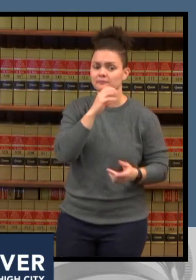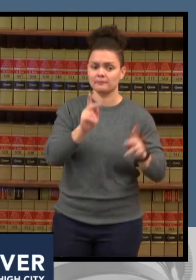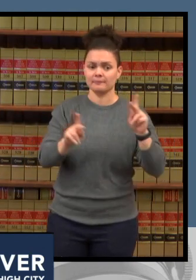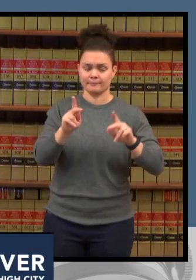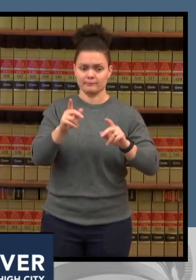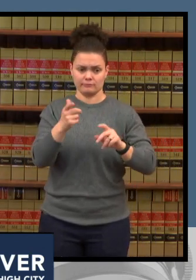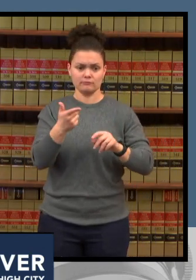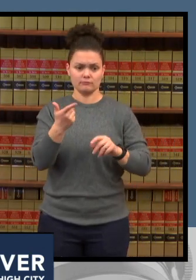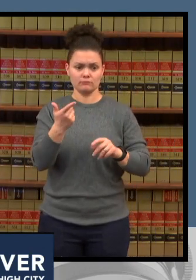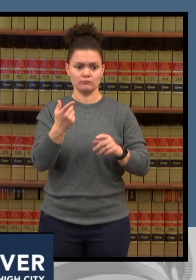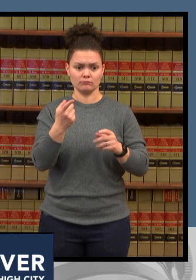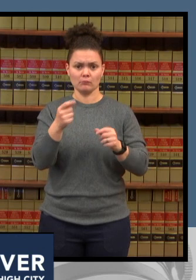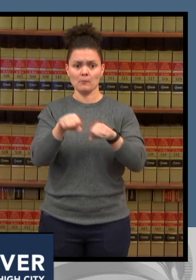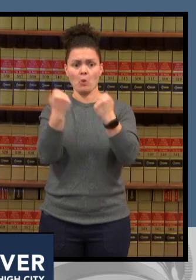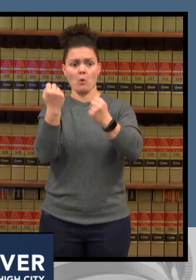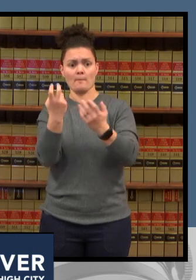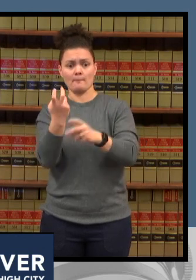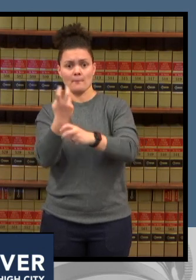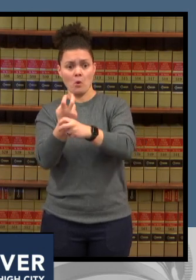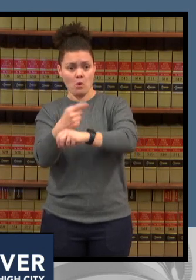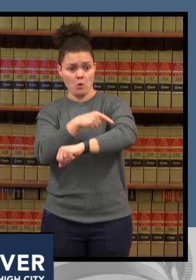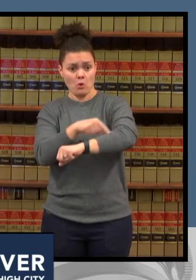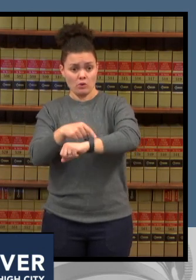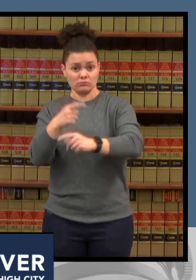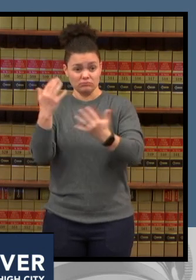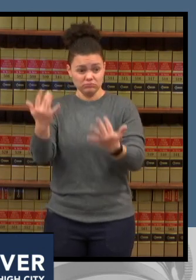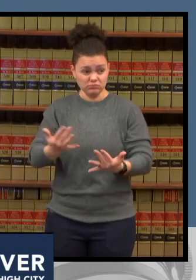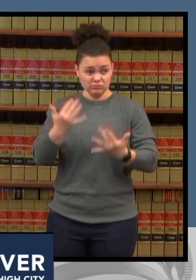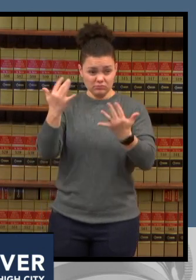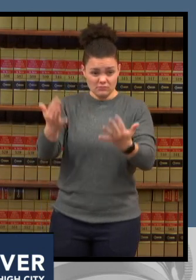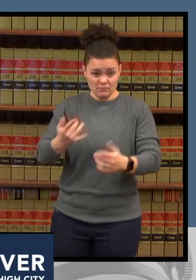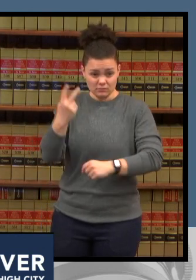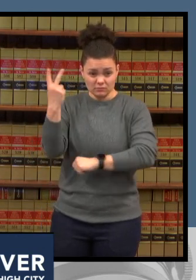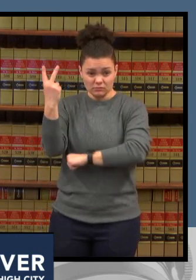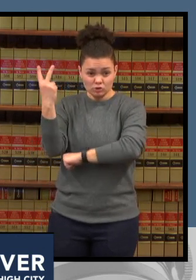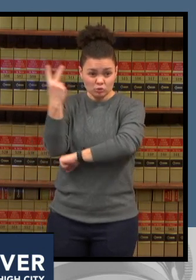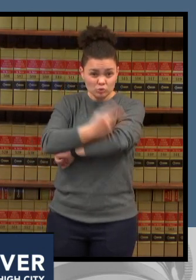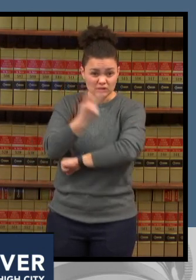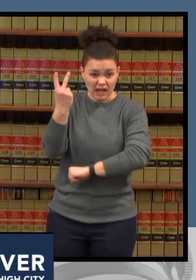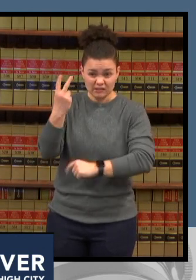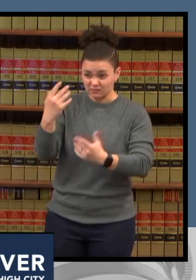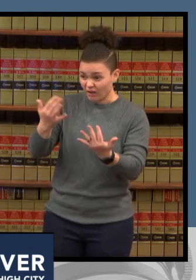chest pains and other potentially deadly situations uh waiting let's go to dr brumbaugh